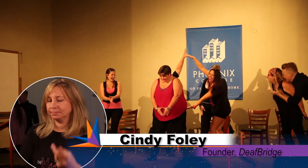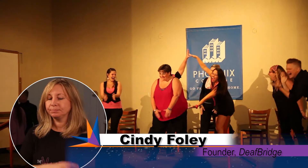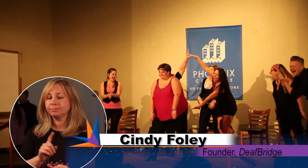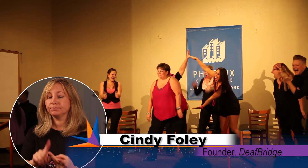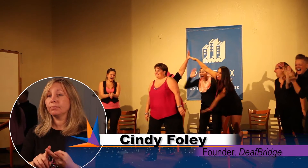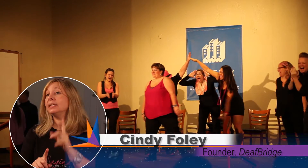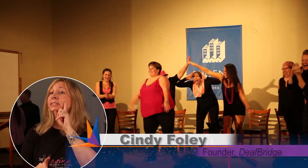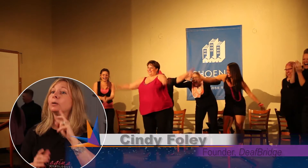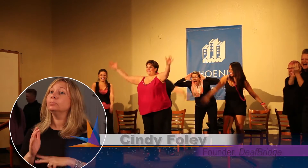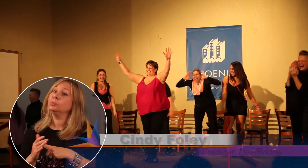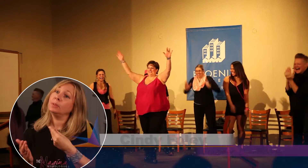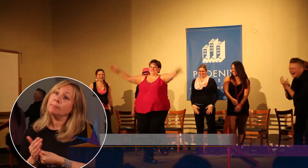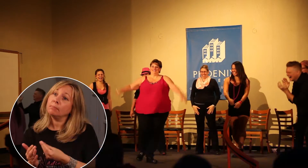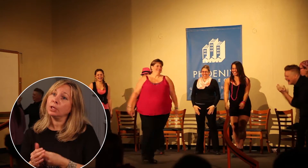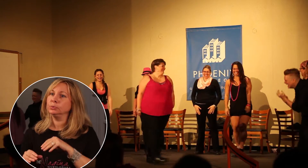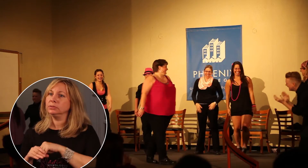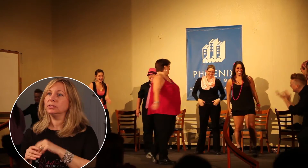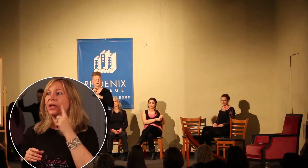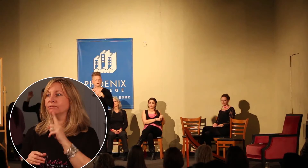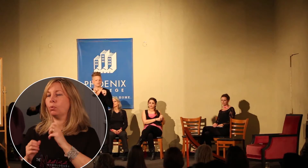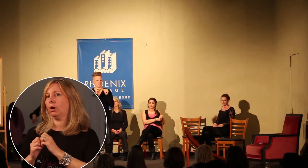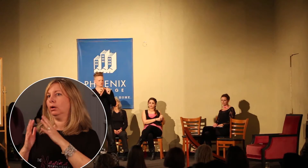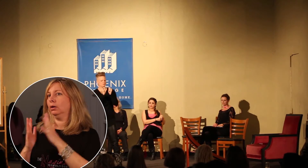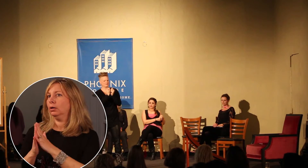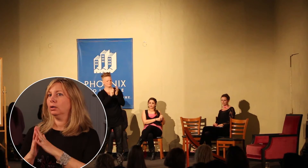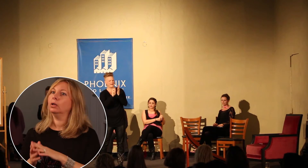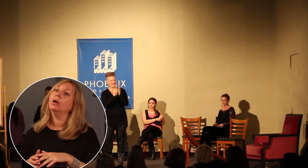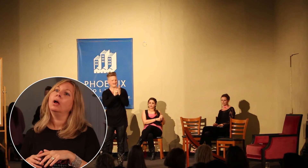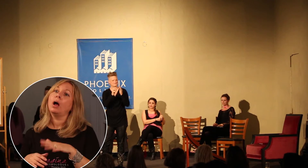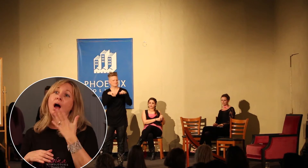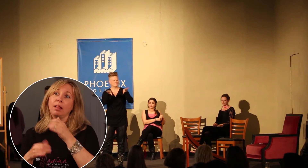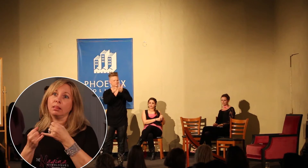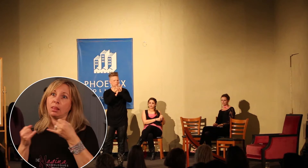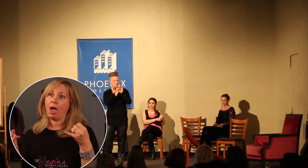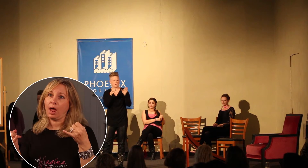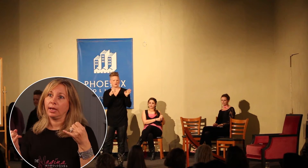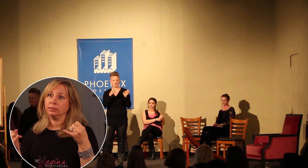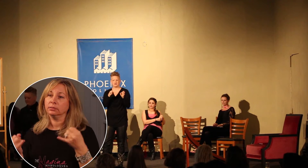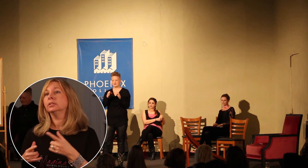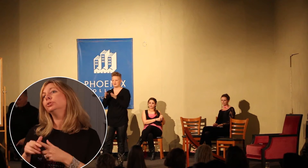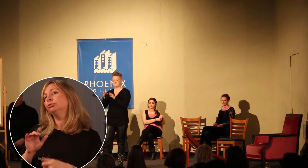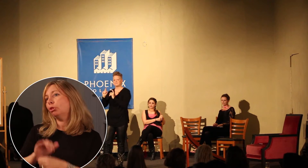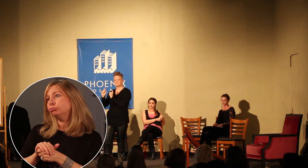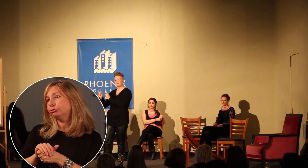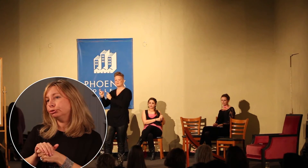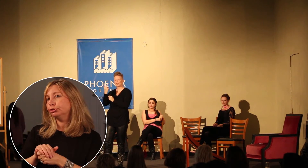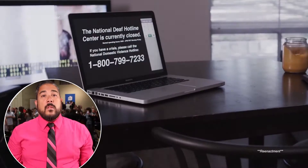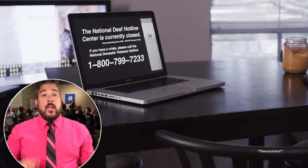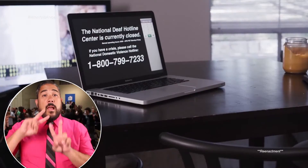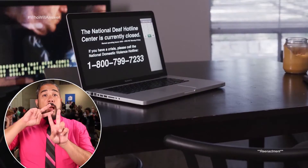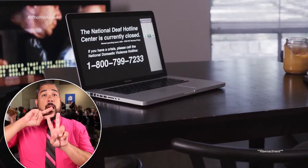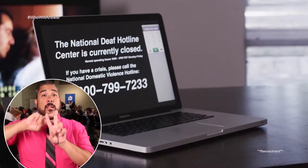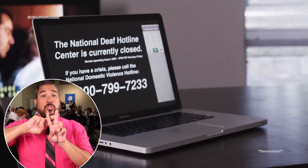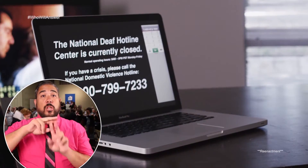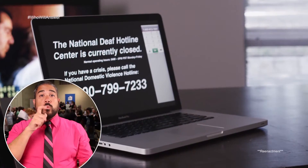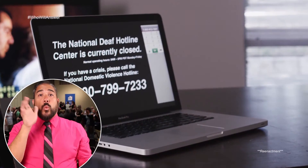and we’re also gonna keep some of the money for Deaf Bridge to fund a hotline and a shelter here locally."